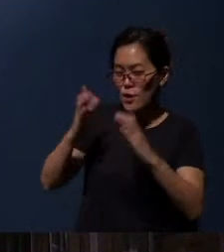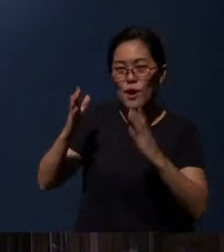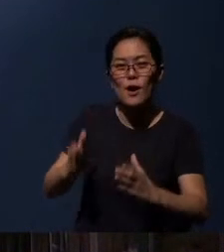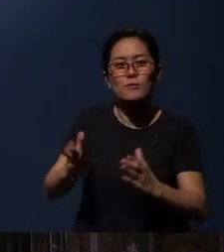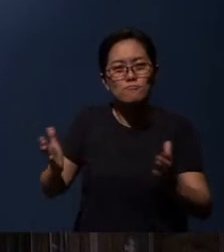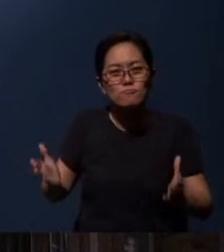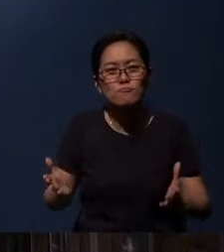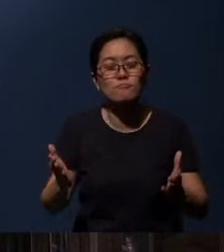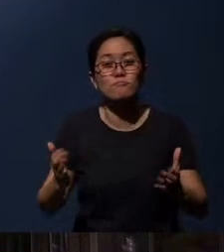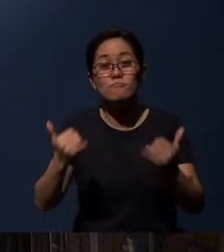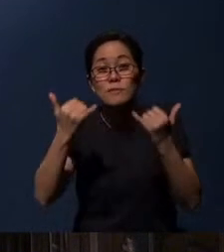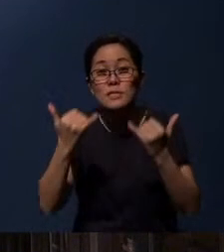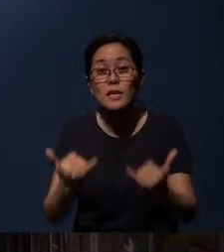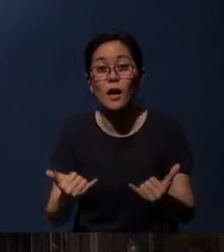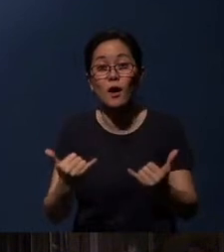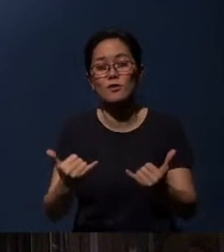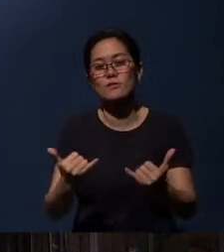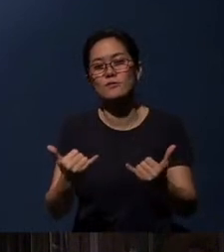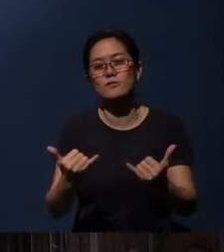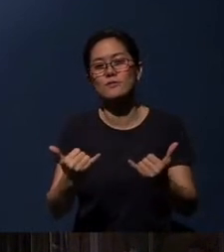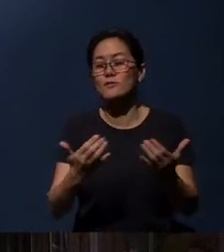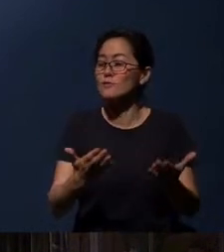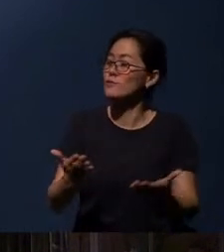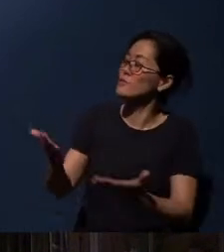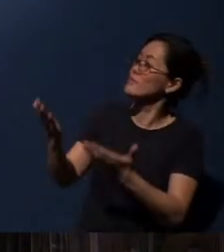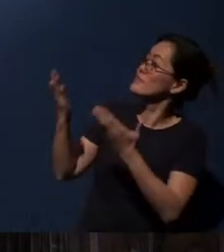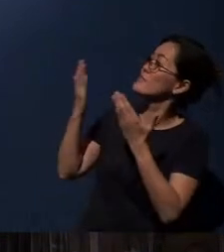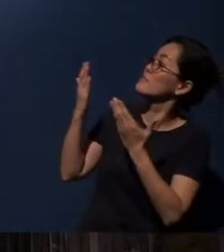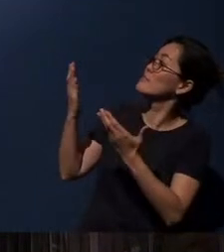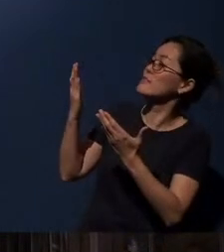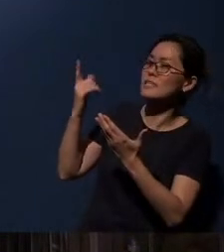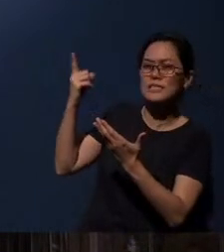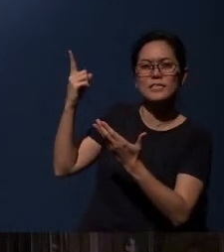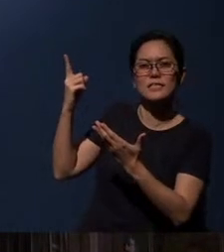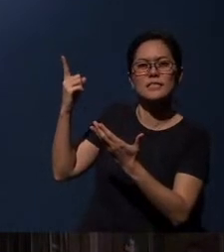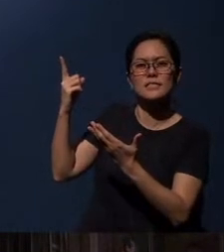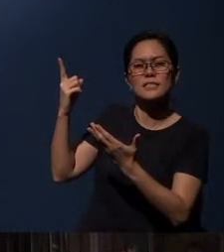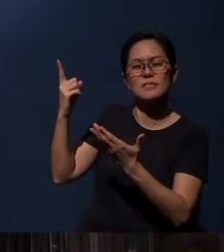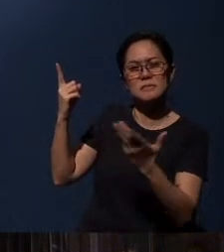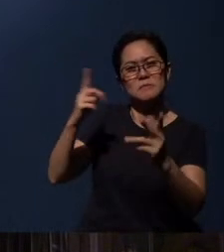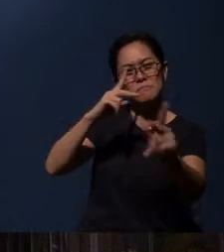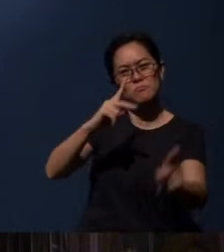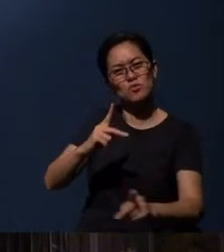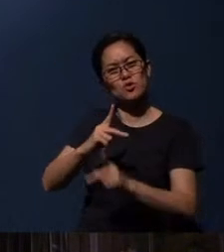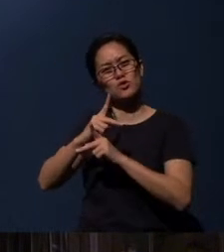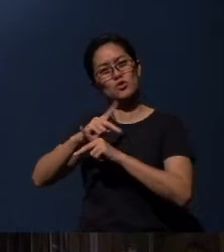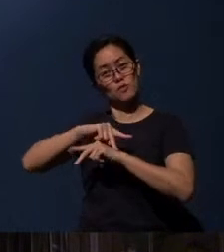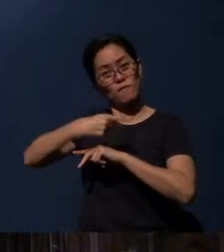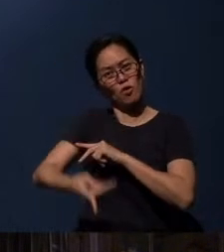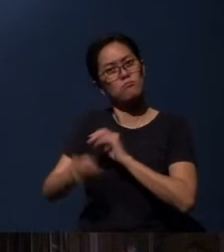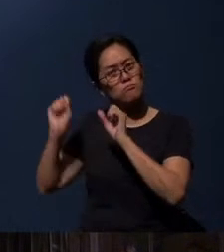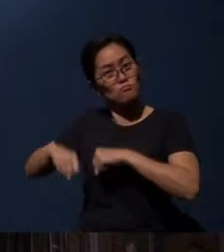And now, unto Him, (who) is able to keep you from falling